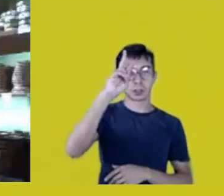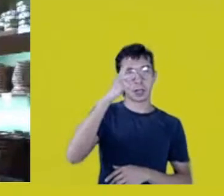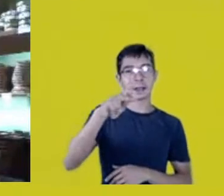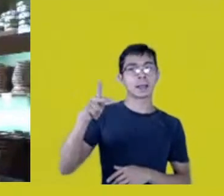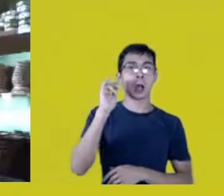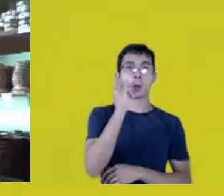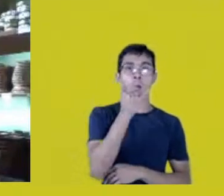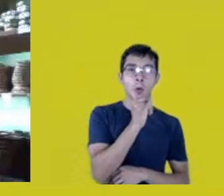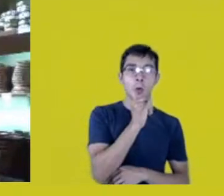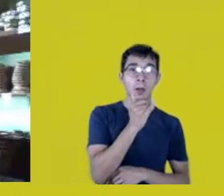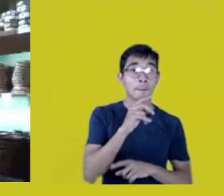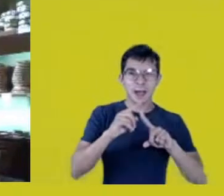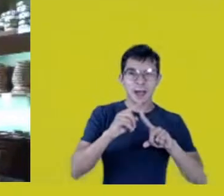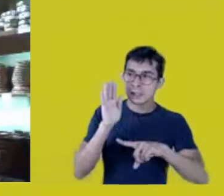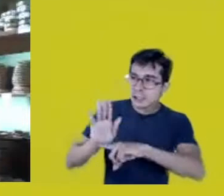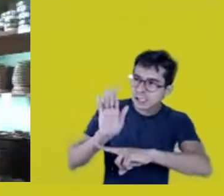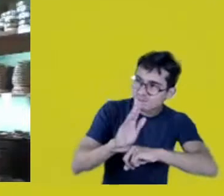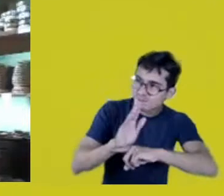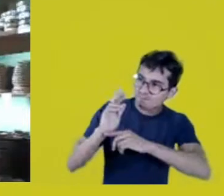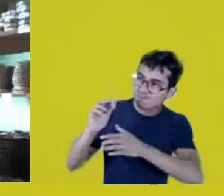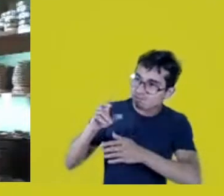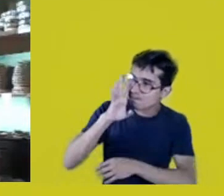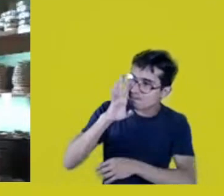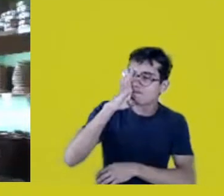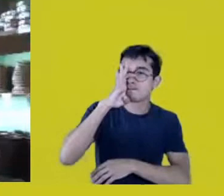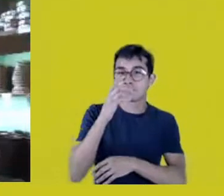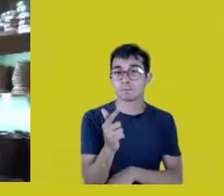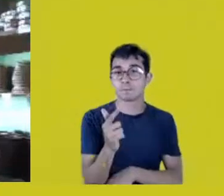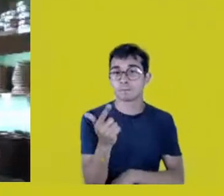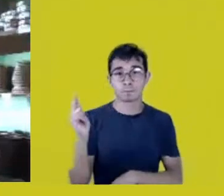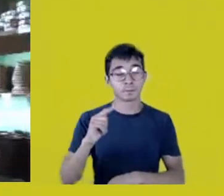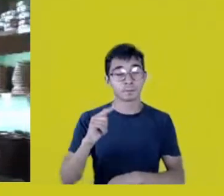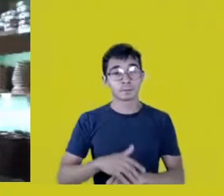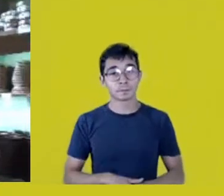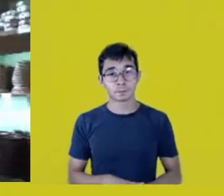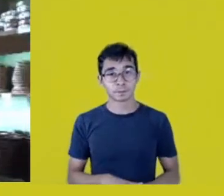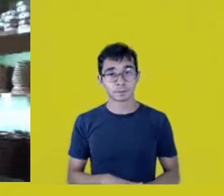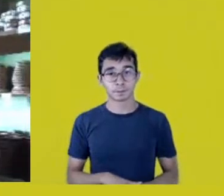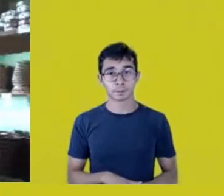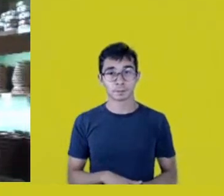rather than a being who, as you said yourself,